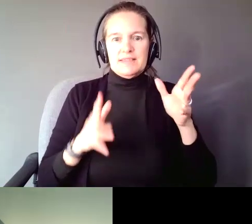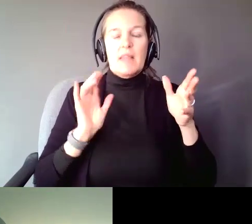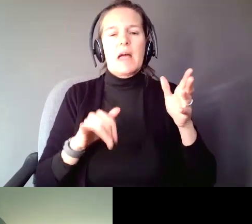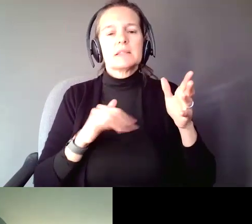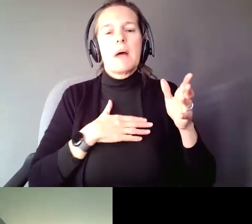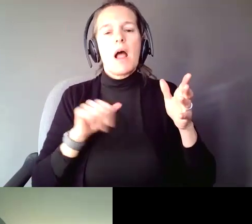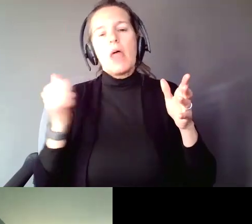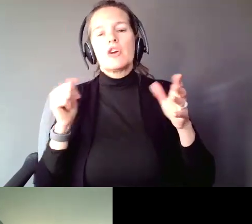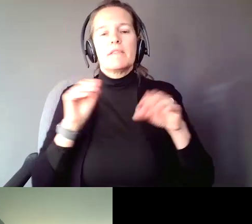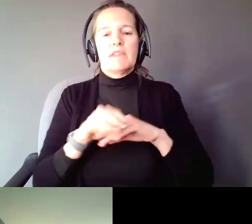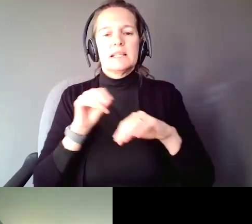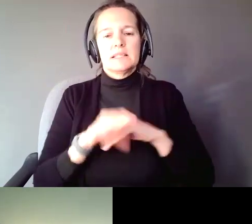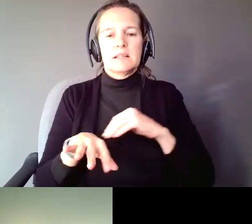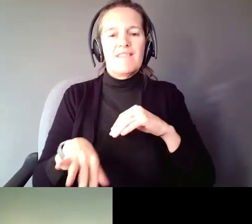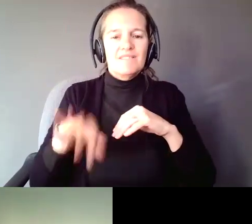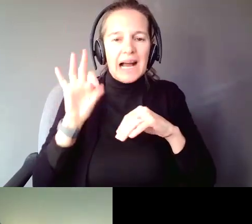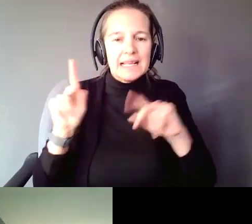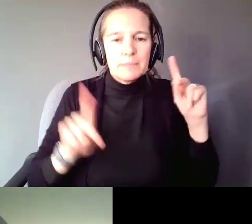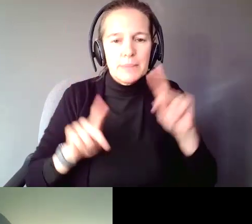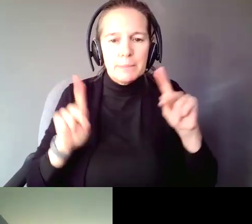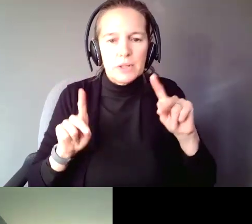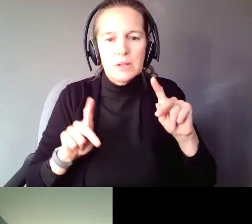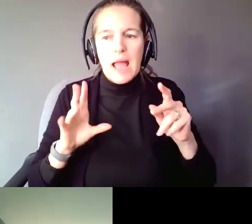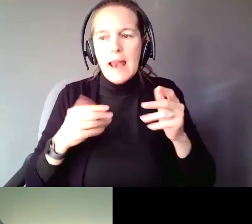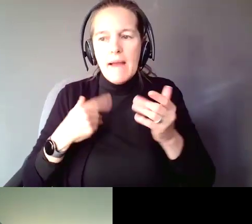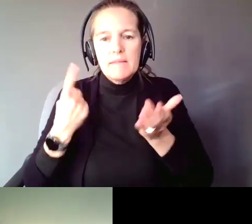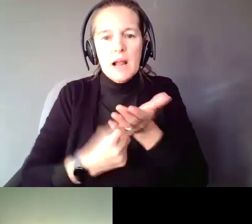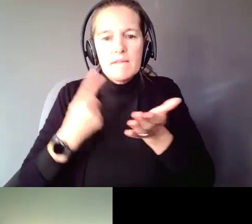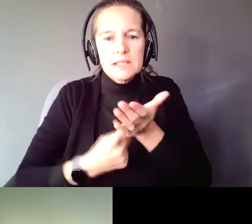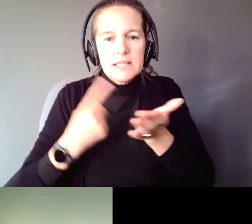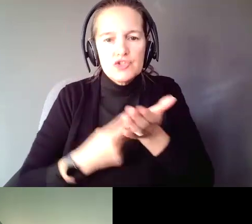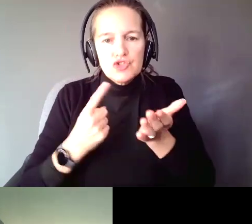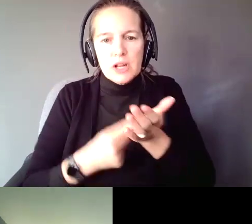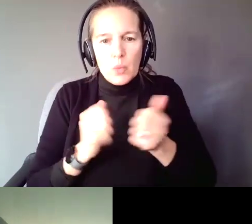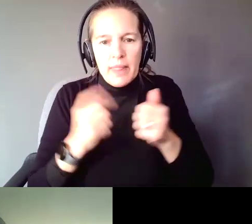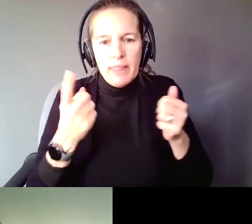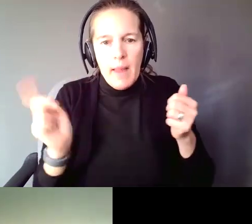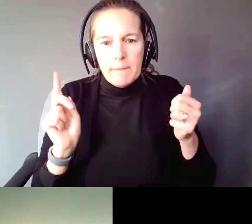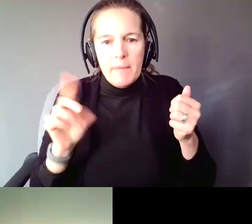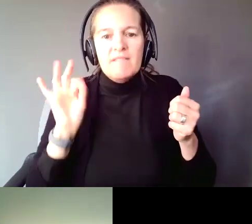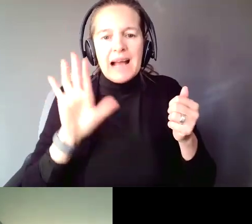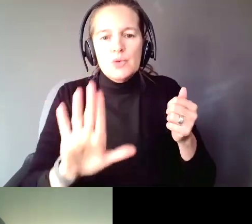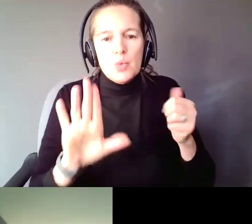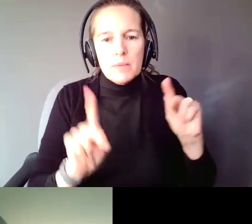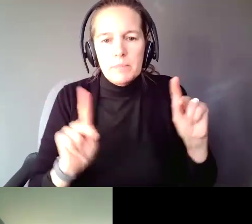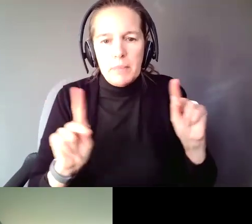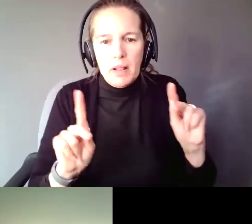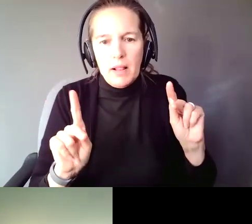give you. Find people to have conversations with. Find your people. That is the great thing that